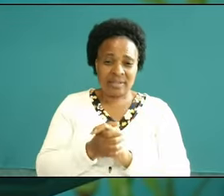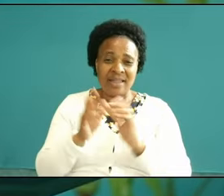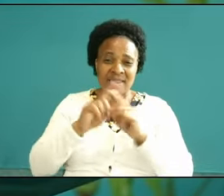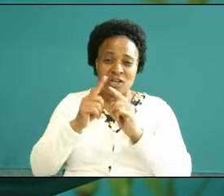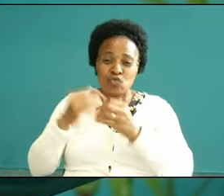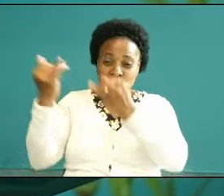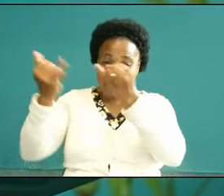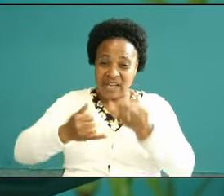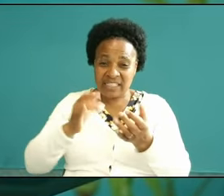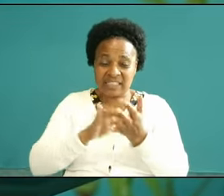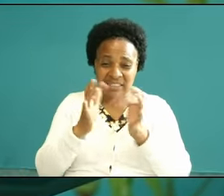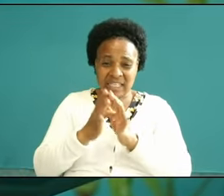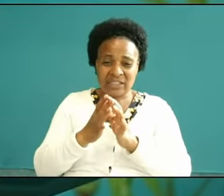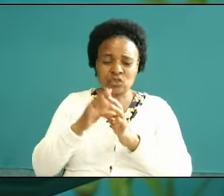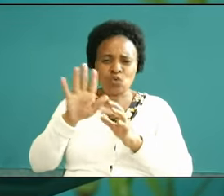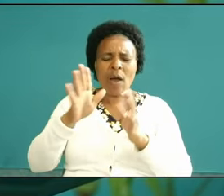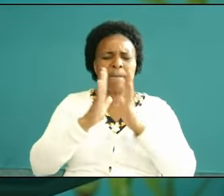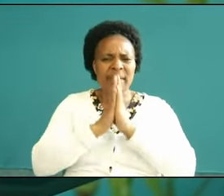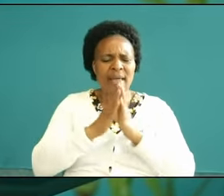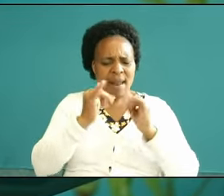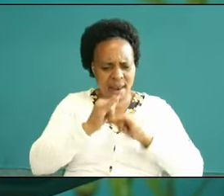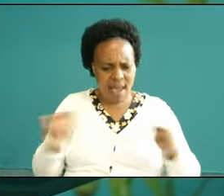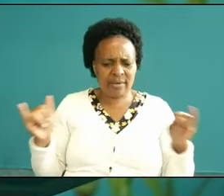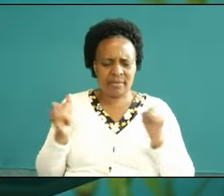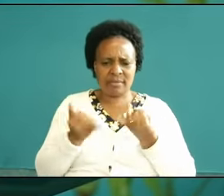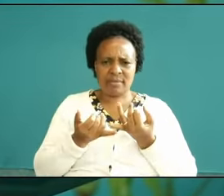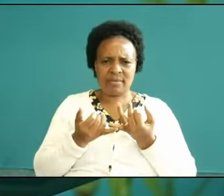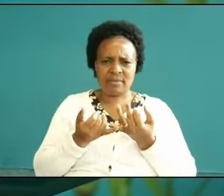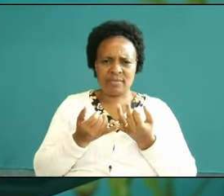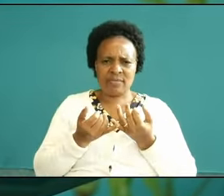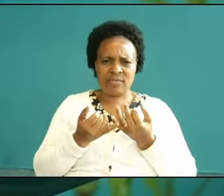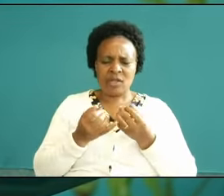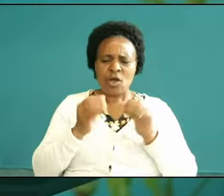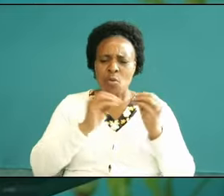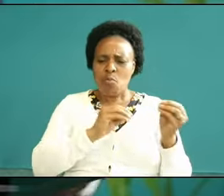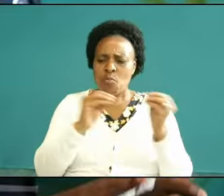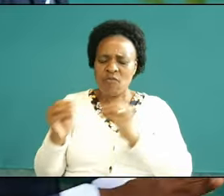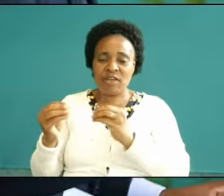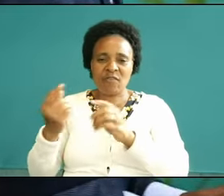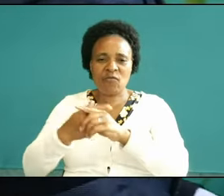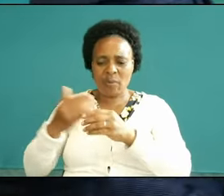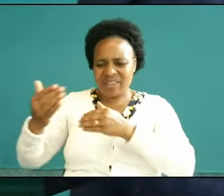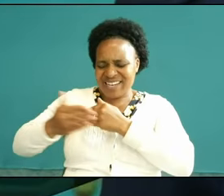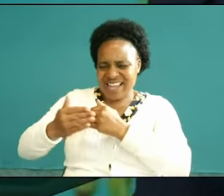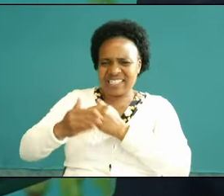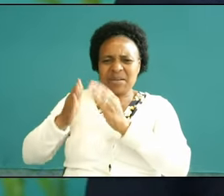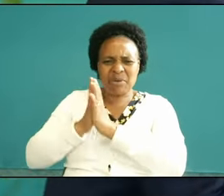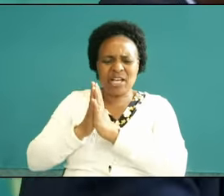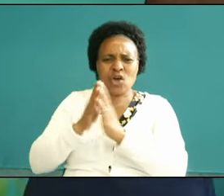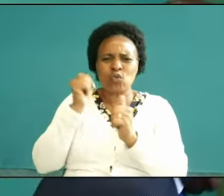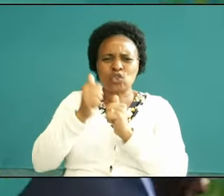prayer life transposing your prayer life is just moving from the May prayer room where we meet and